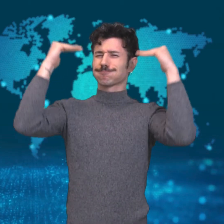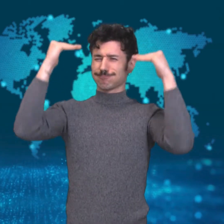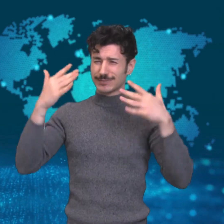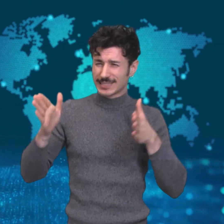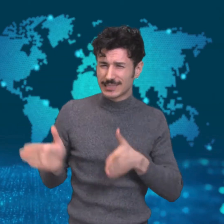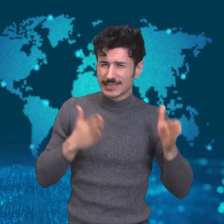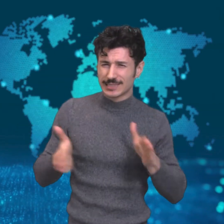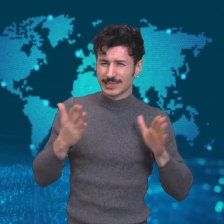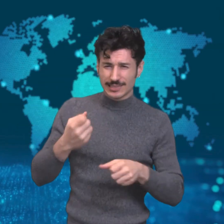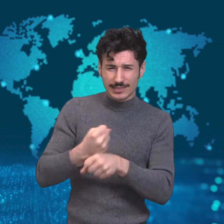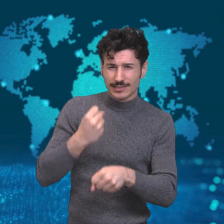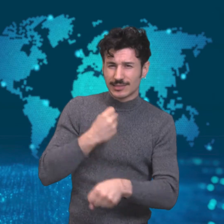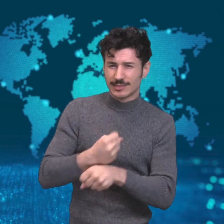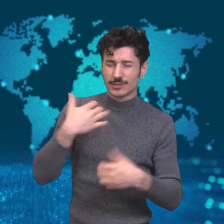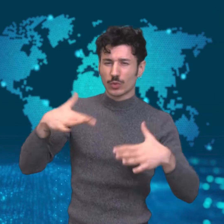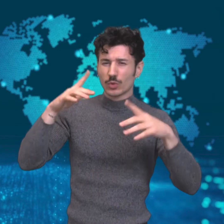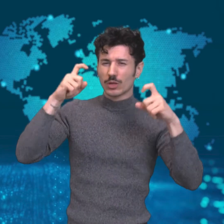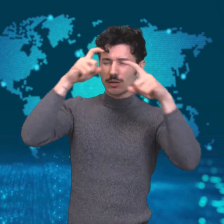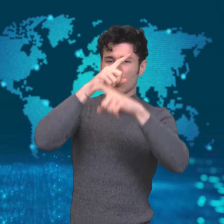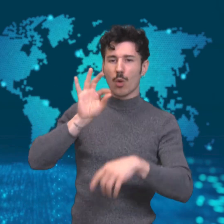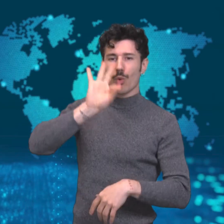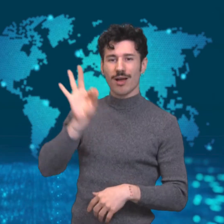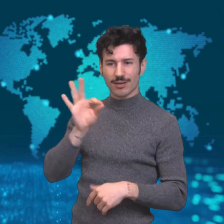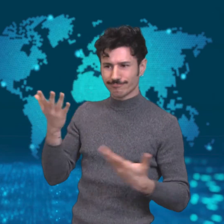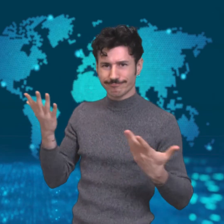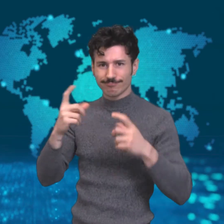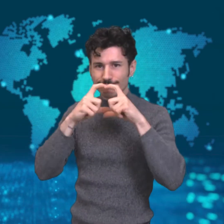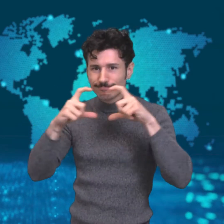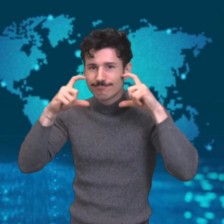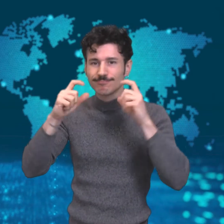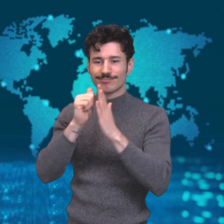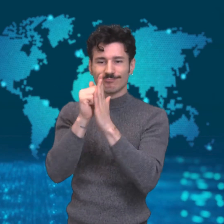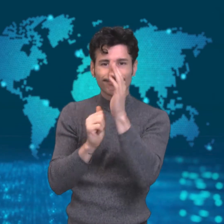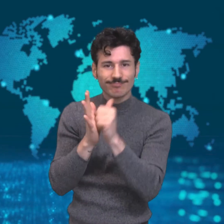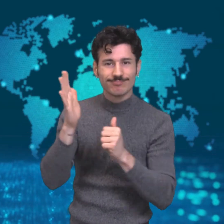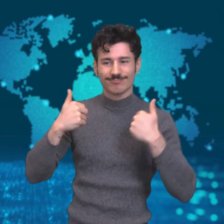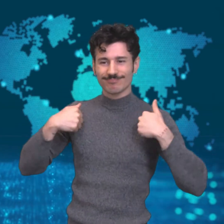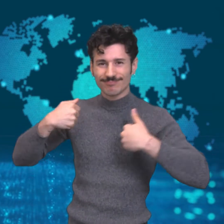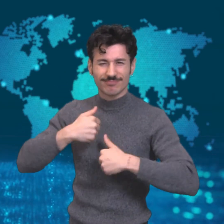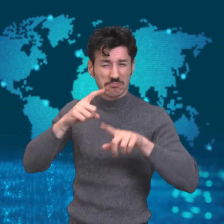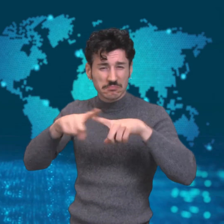healthcare system, and hospitals and medical staff